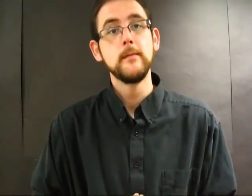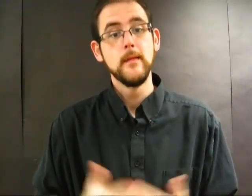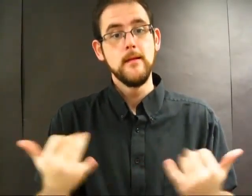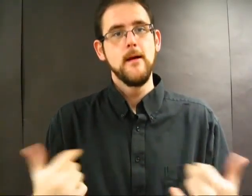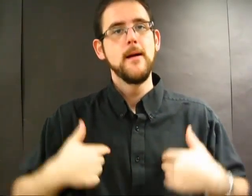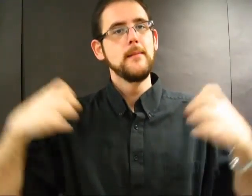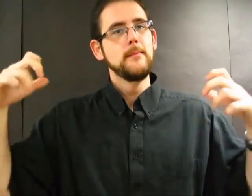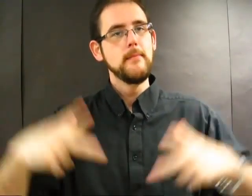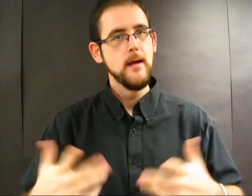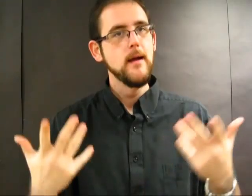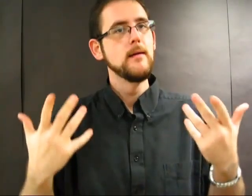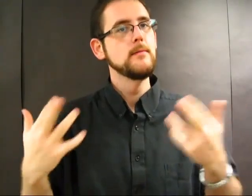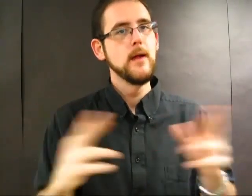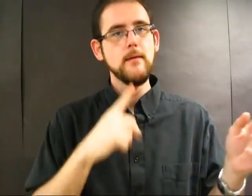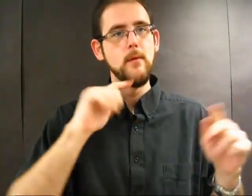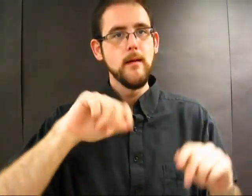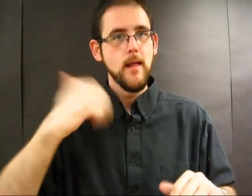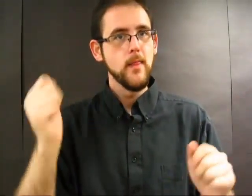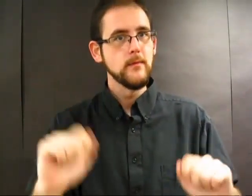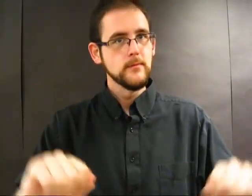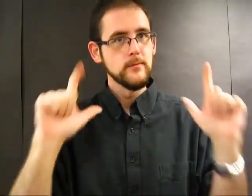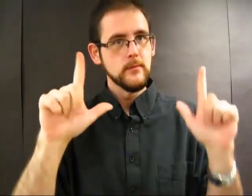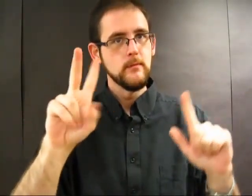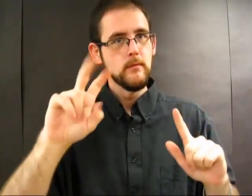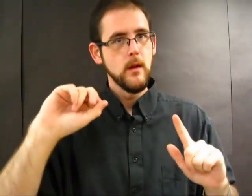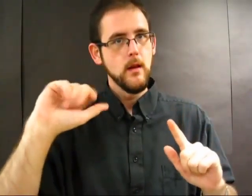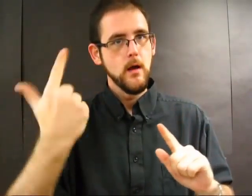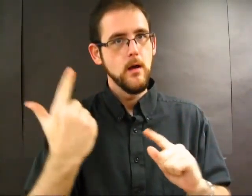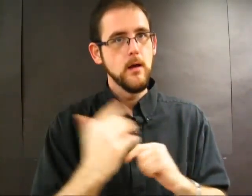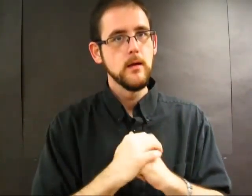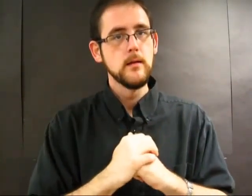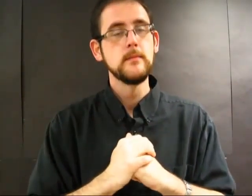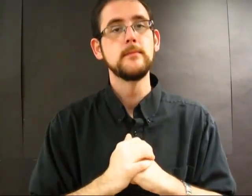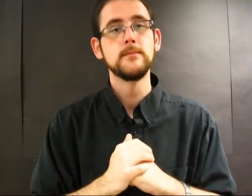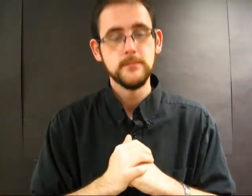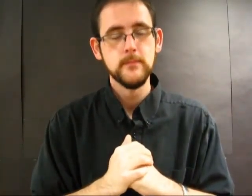Anyway, I'm here and ready for another vlog.